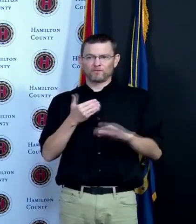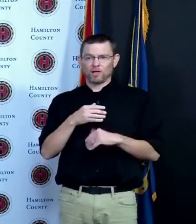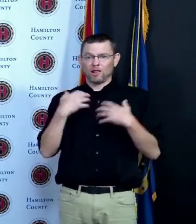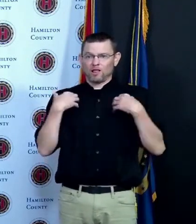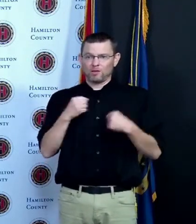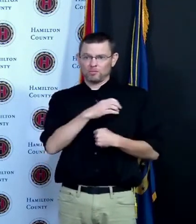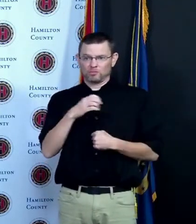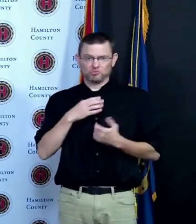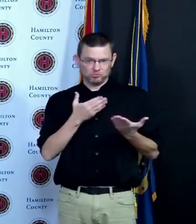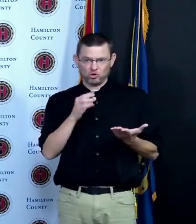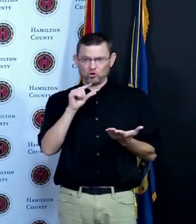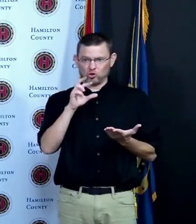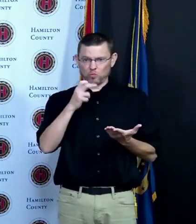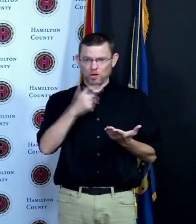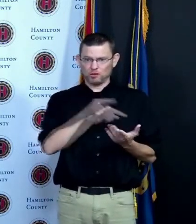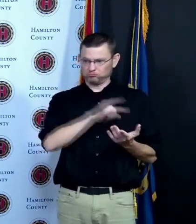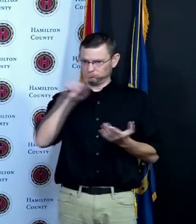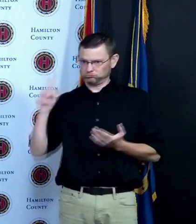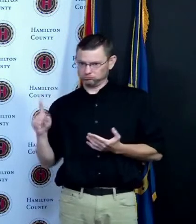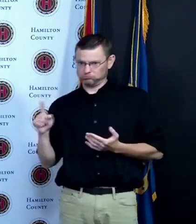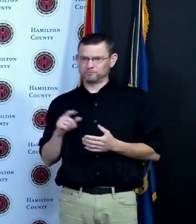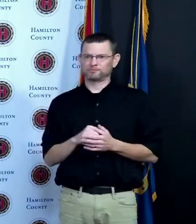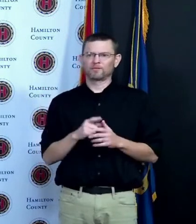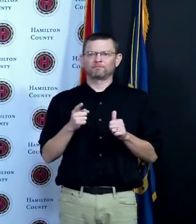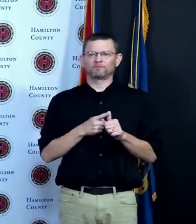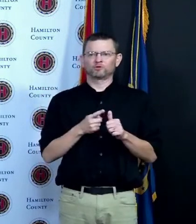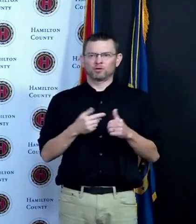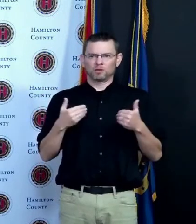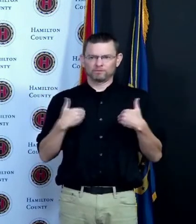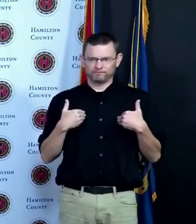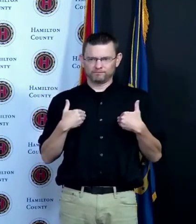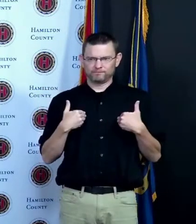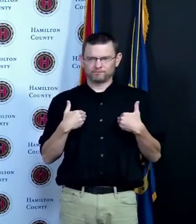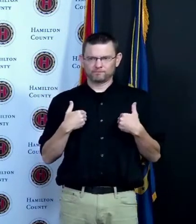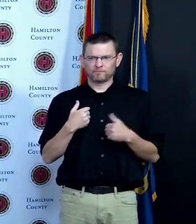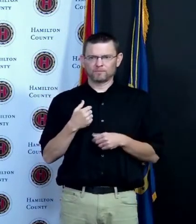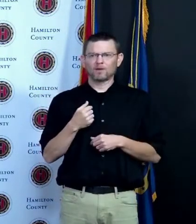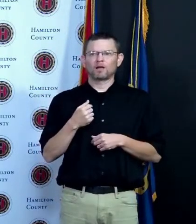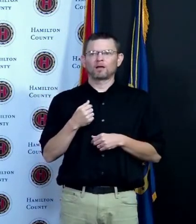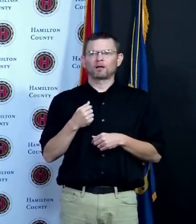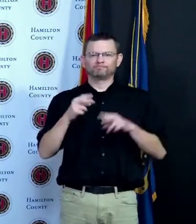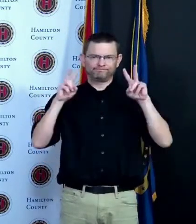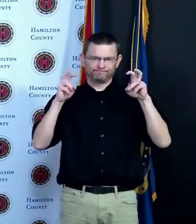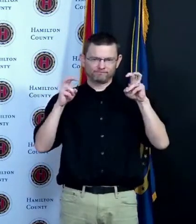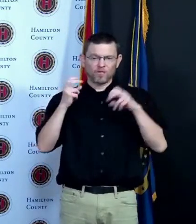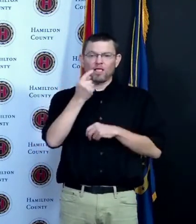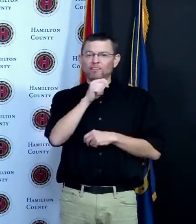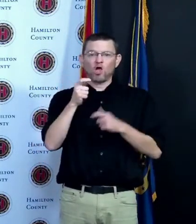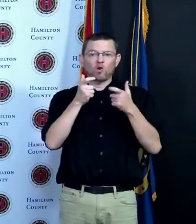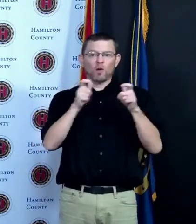today the great American from WLW who will be talking about his experience getting the vaccine